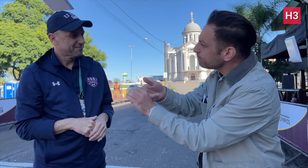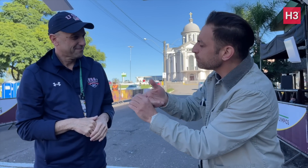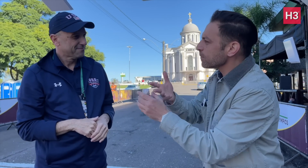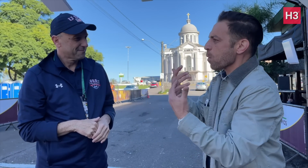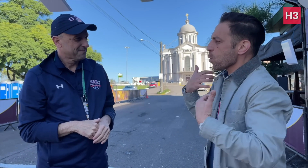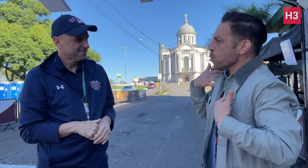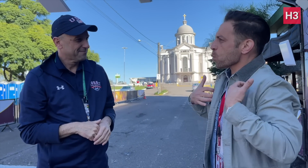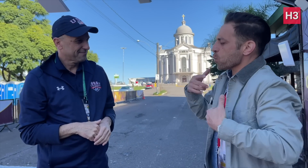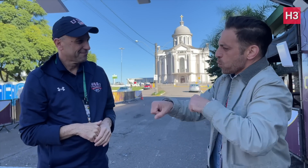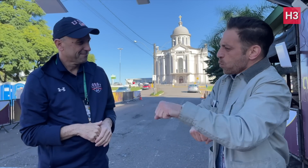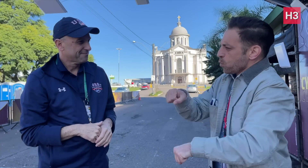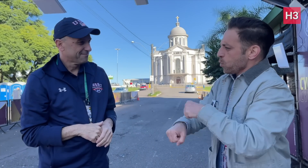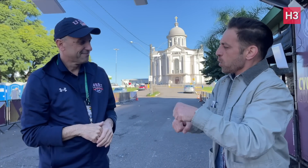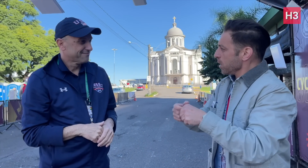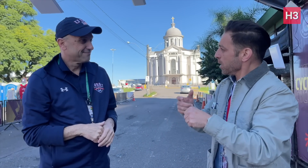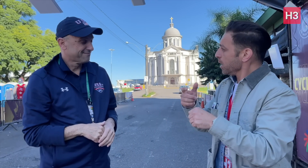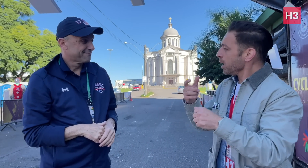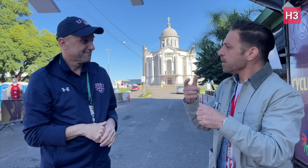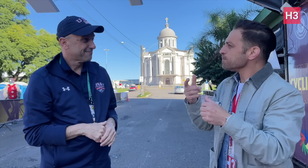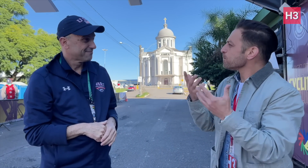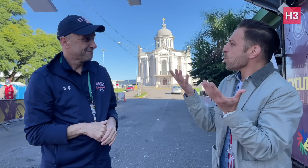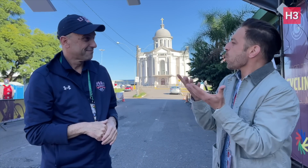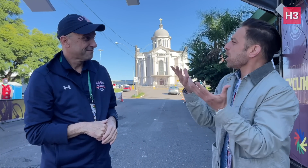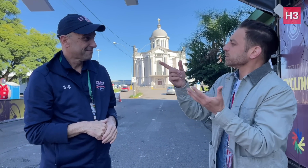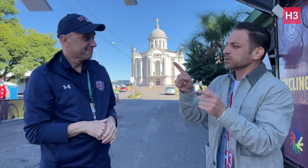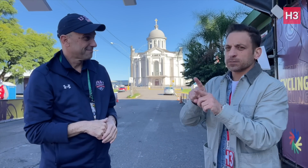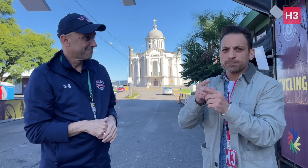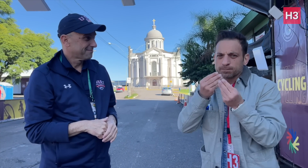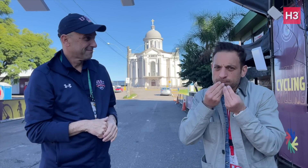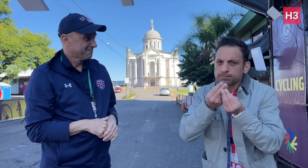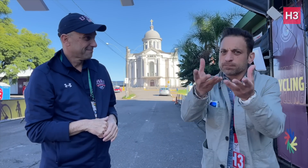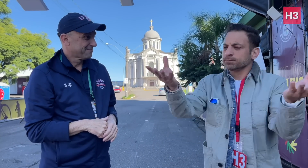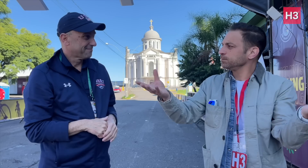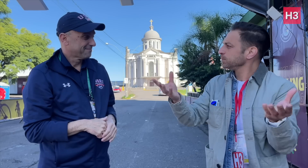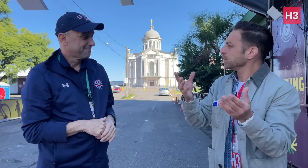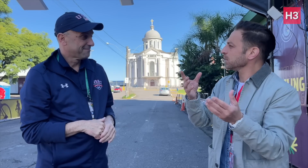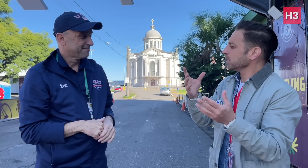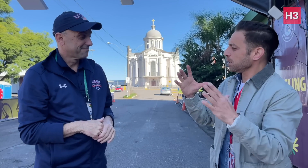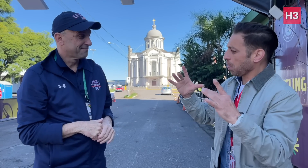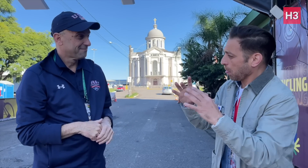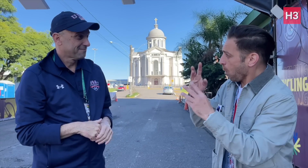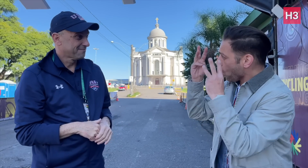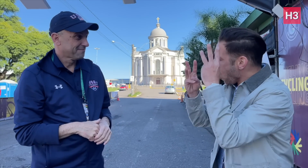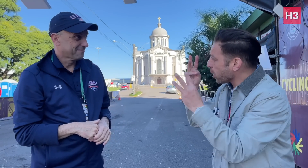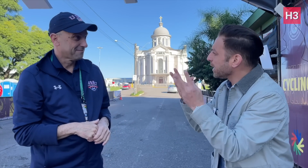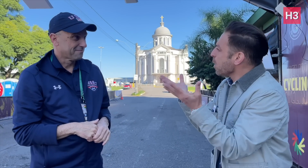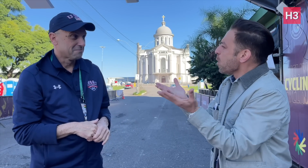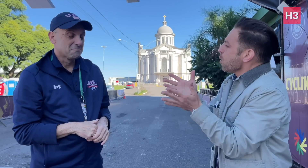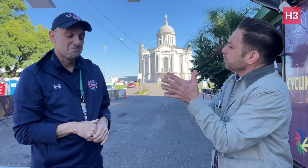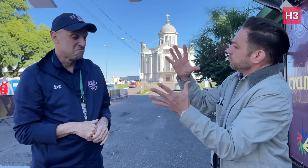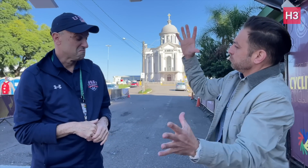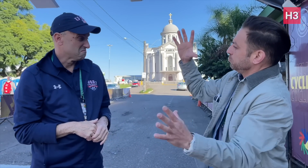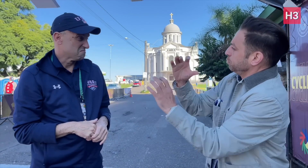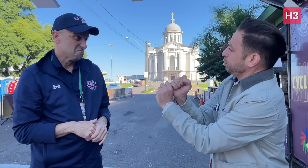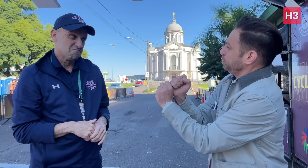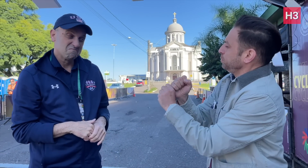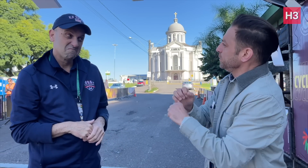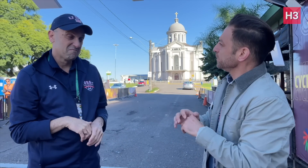in cycling than ever and may want to join the sport. Can you tell them your estimate of the number of participants in the sport so far?